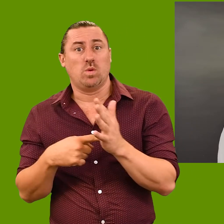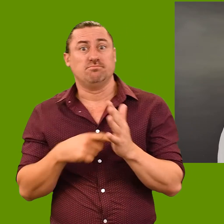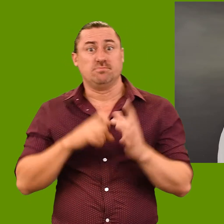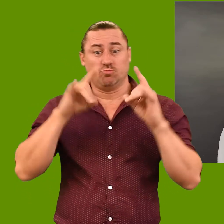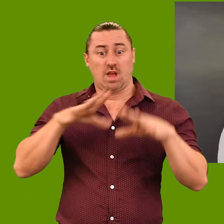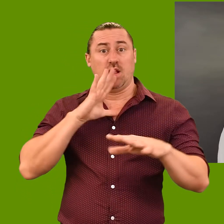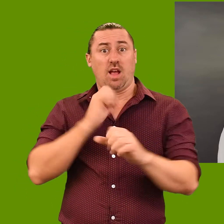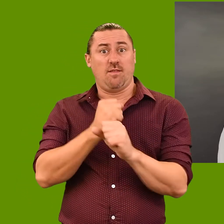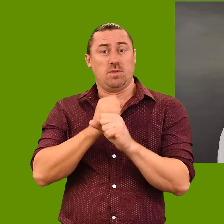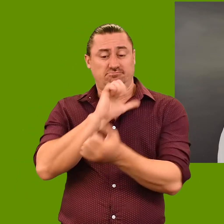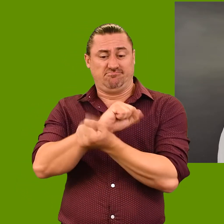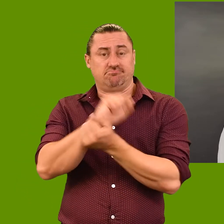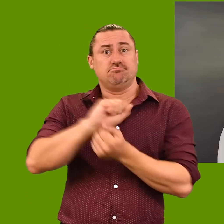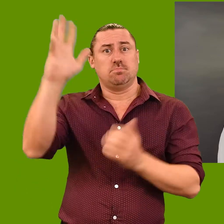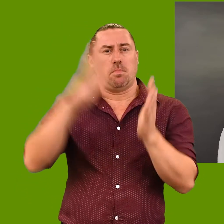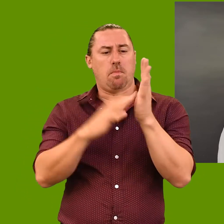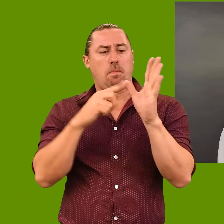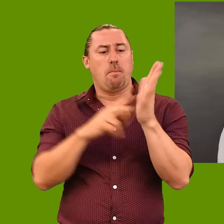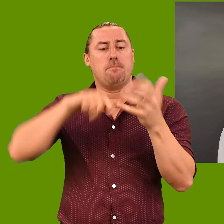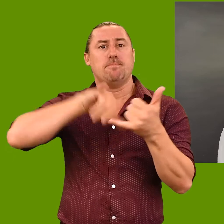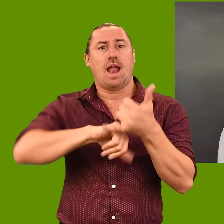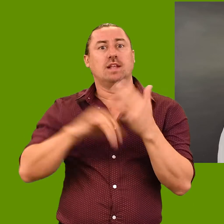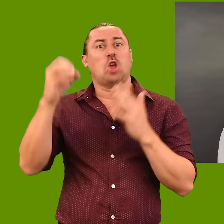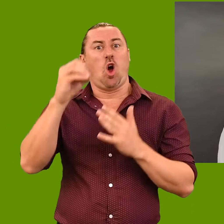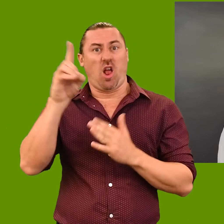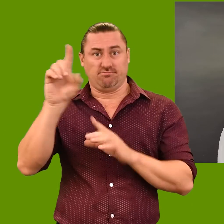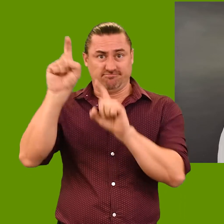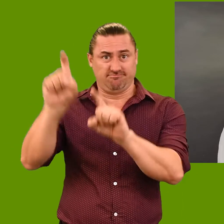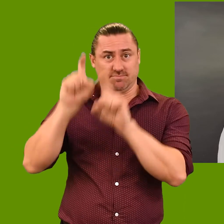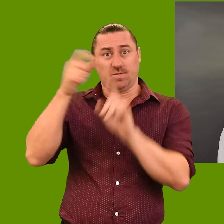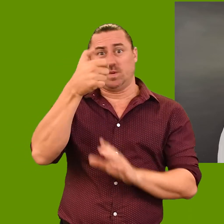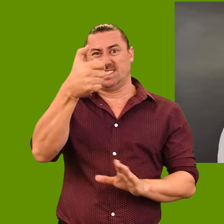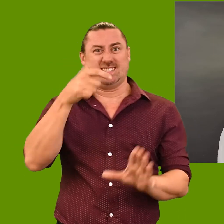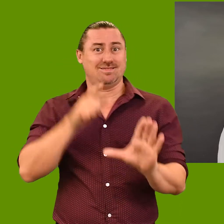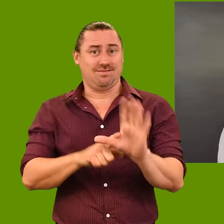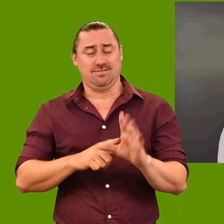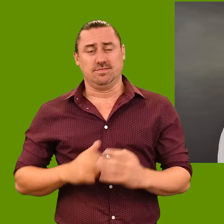federal government for over six years as a refugee on Manus Island,’ says Angus McDonald of his